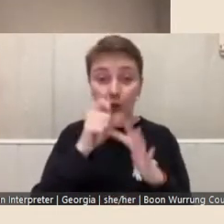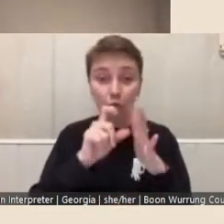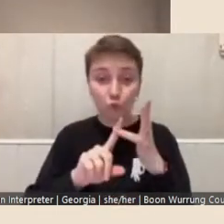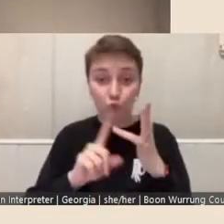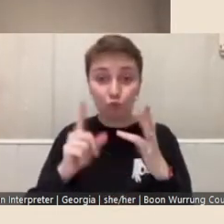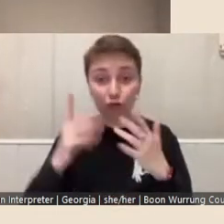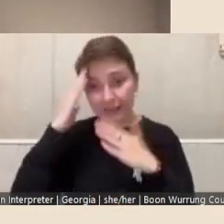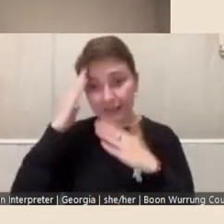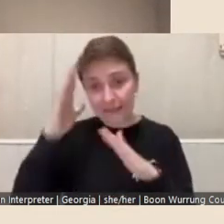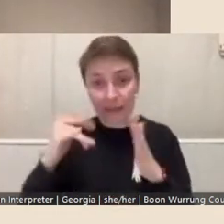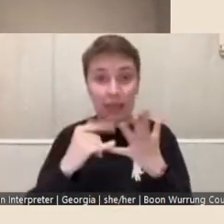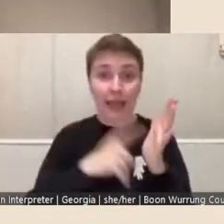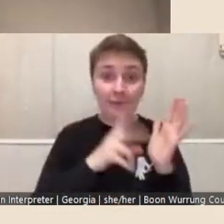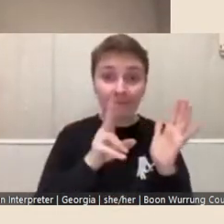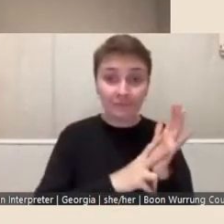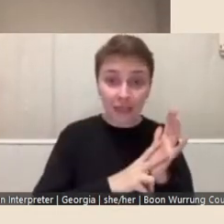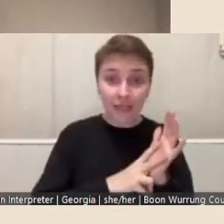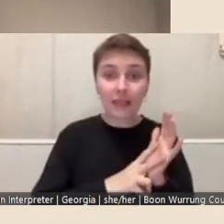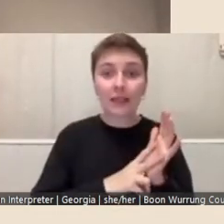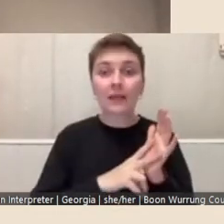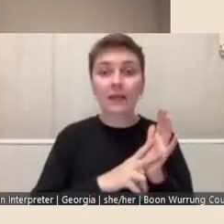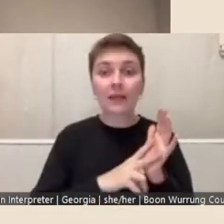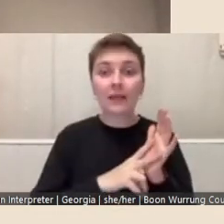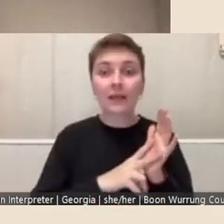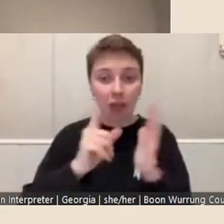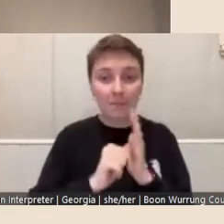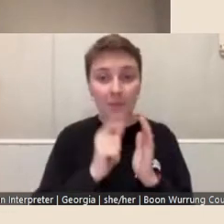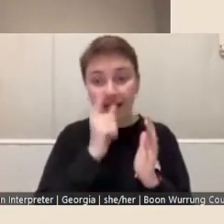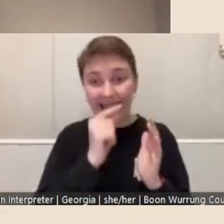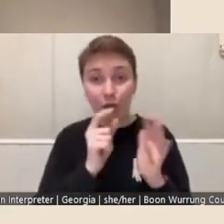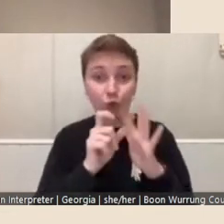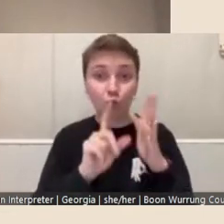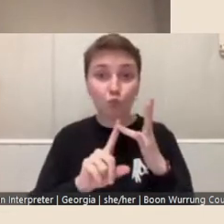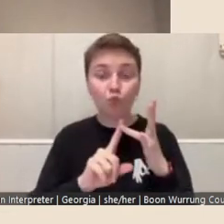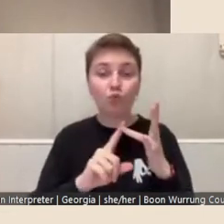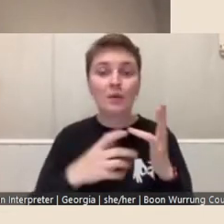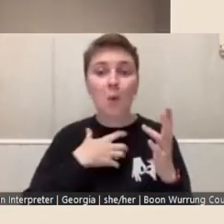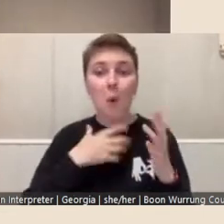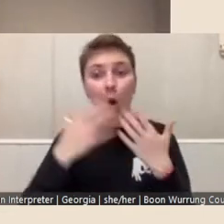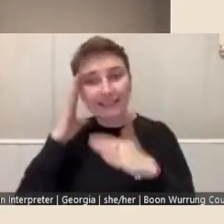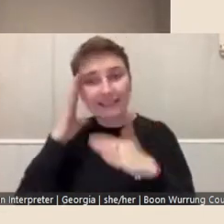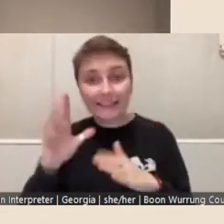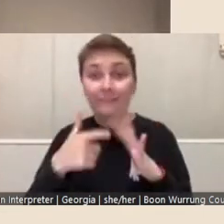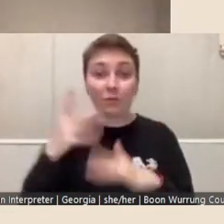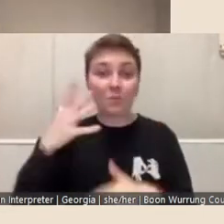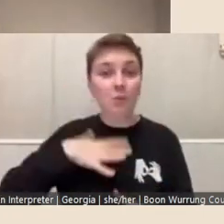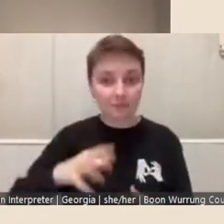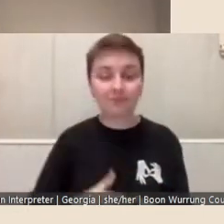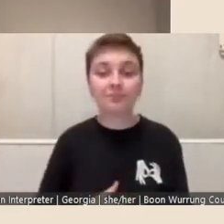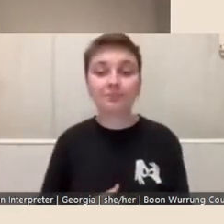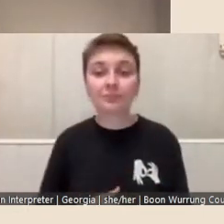in full- or part-time capacity, and have the freedom to undertake further residencies if desired. I might change the slide now.